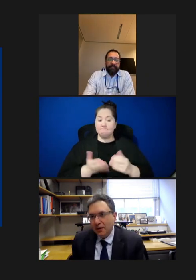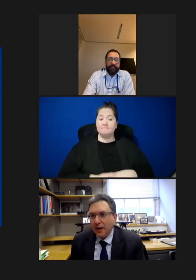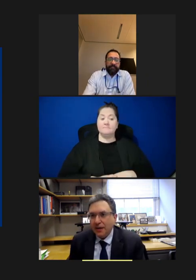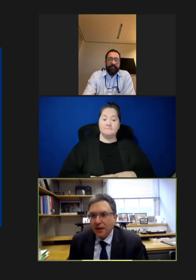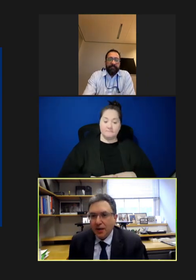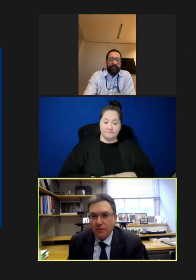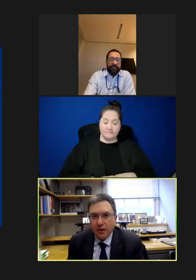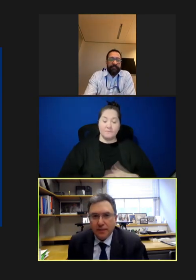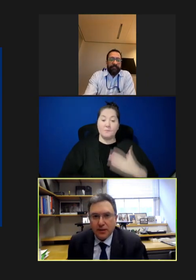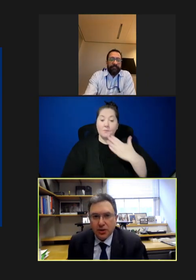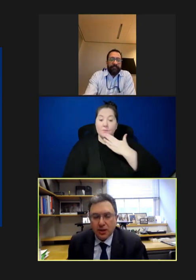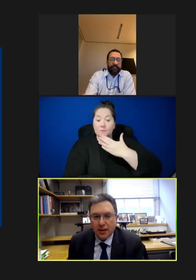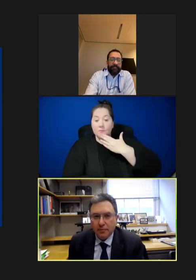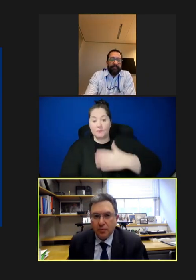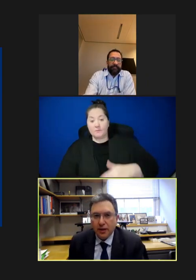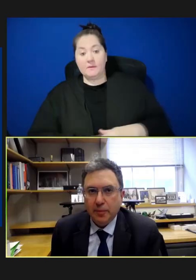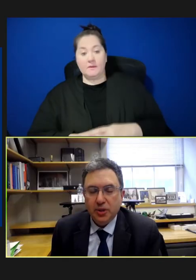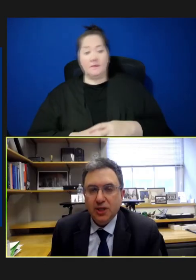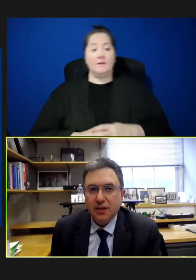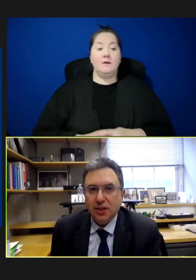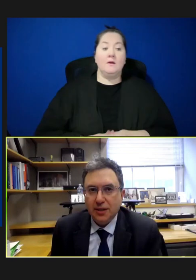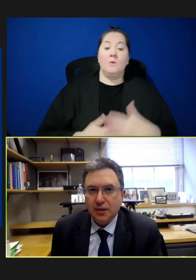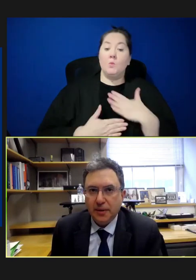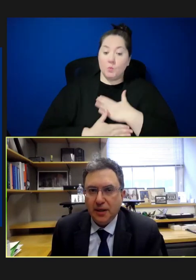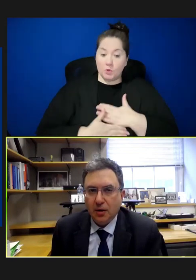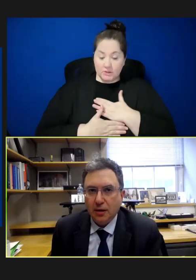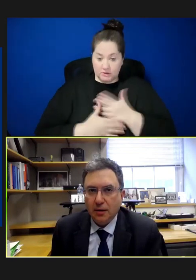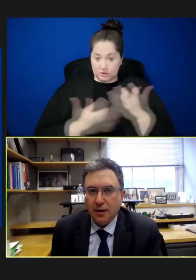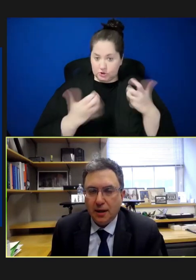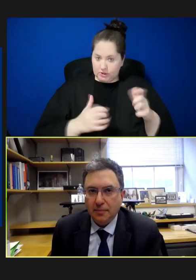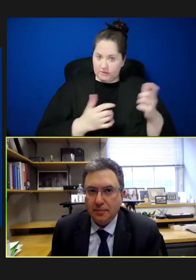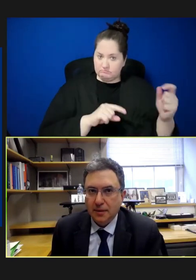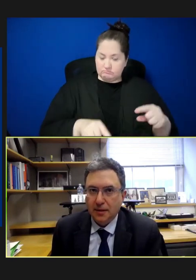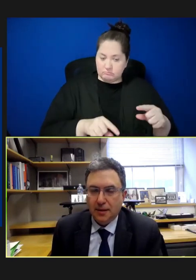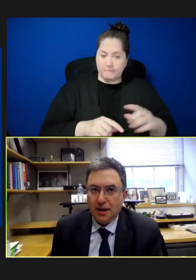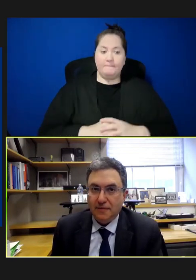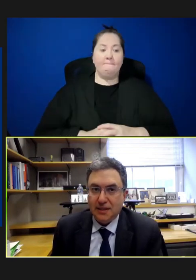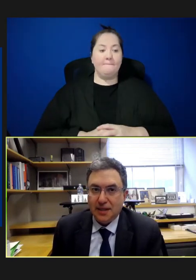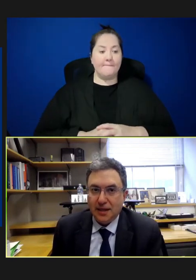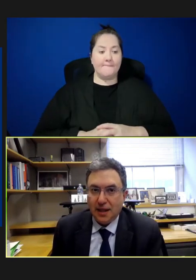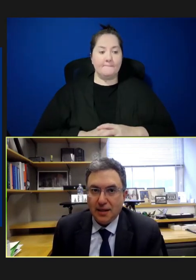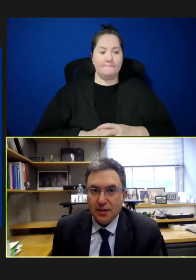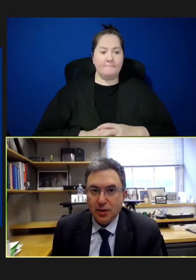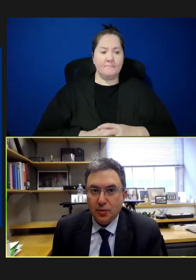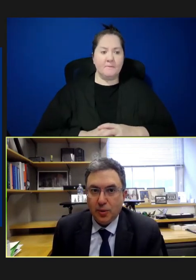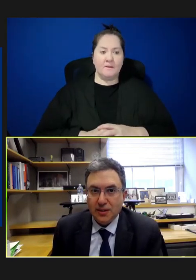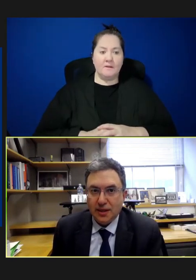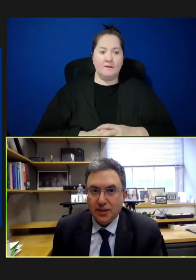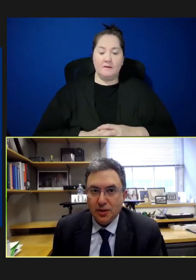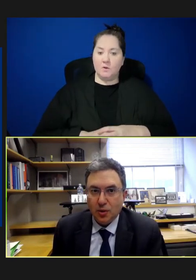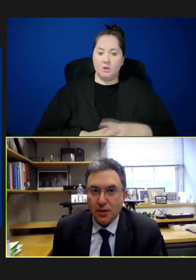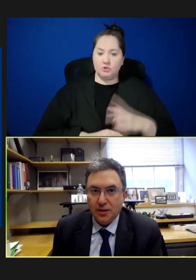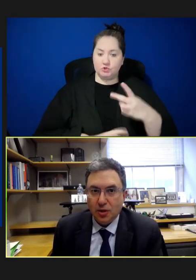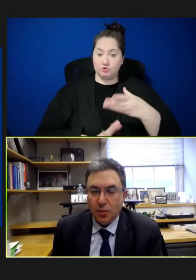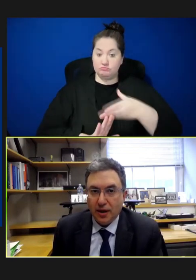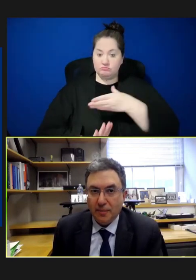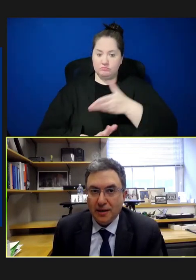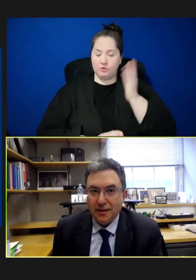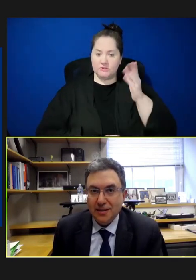Joshua Sharfstein: Great. Thank you very much. Really appreciate the chance to be here. And I have to say, the last two presentations were quite sobering about the state of